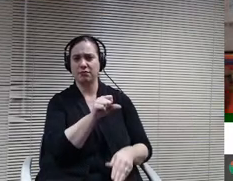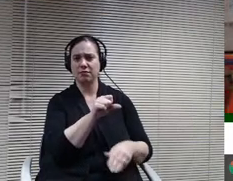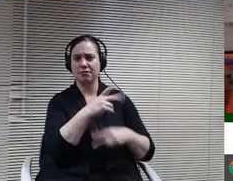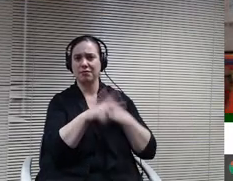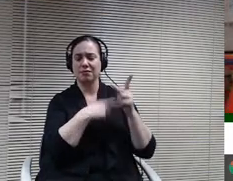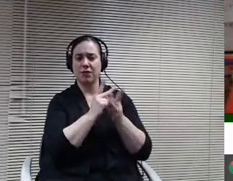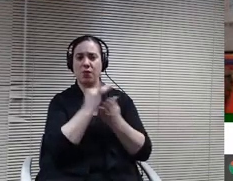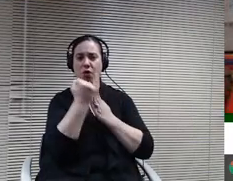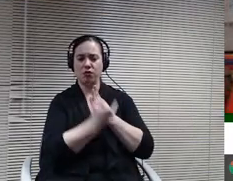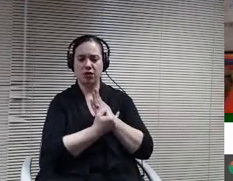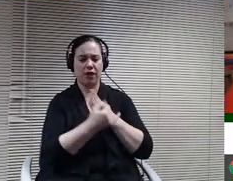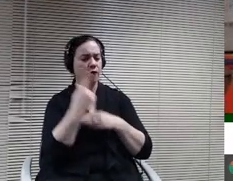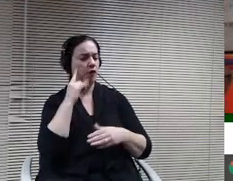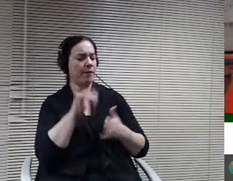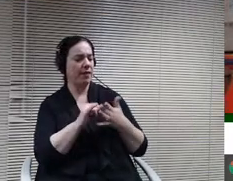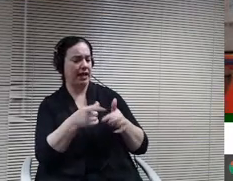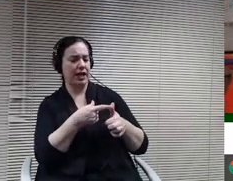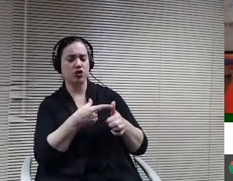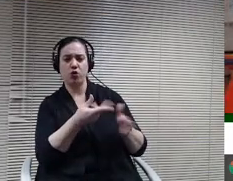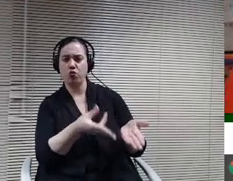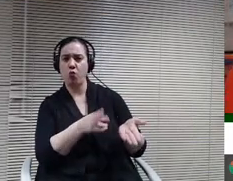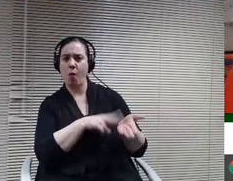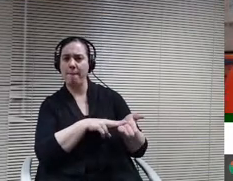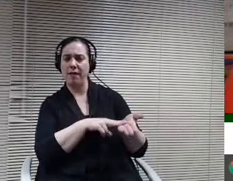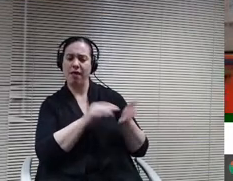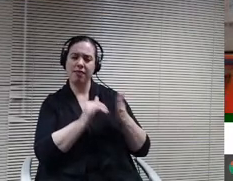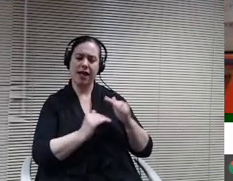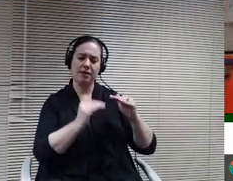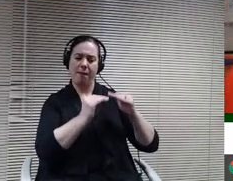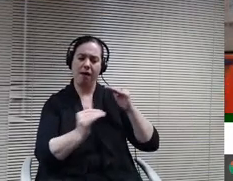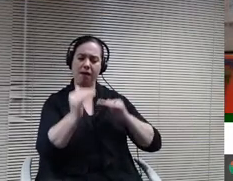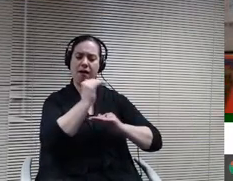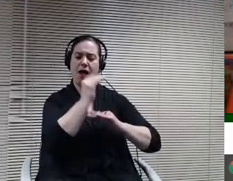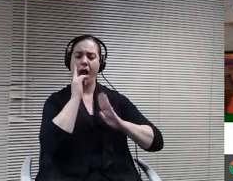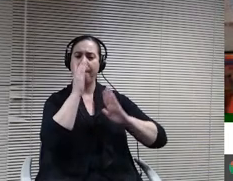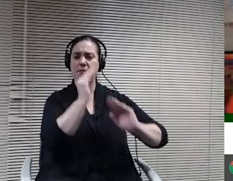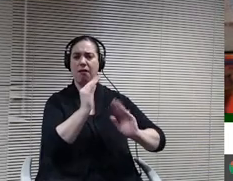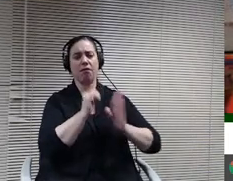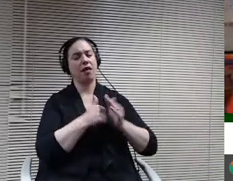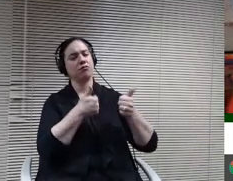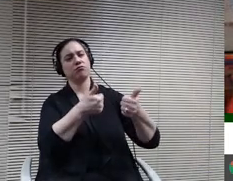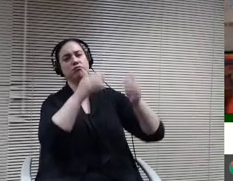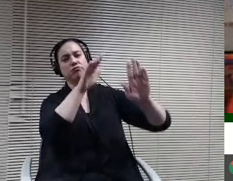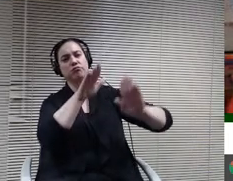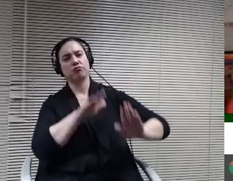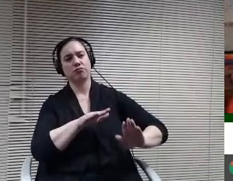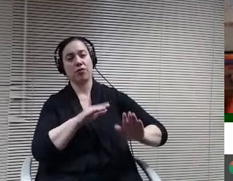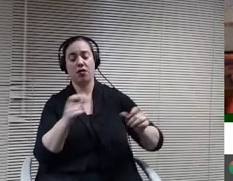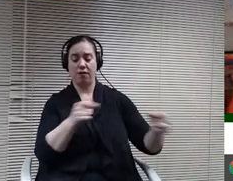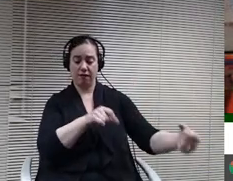been at or above expectations, which has been fantastic and the feedback from the students has been great. But the question I